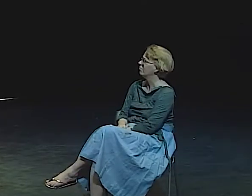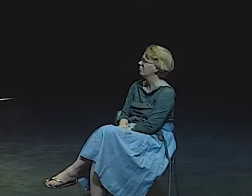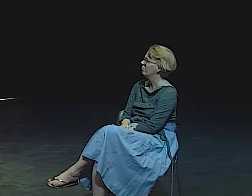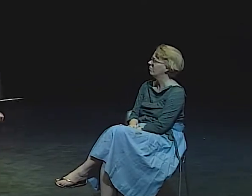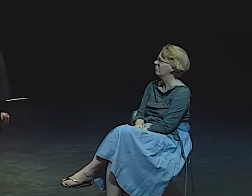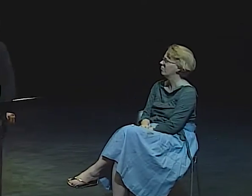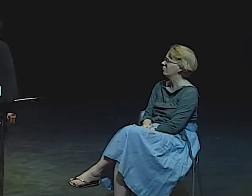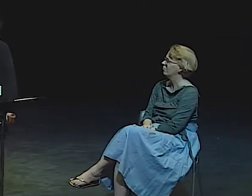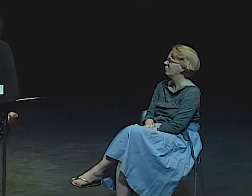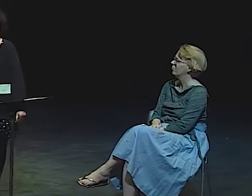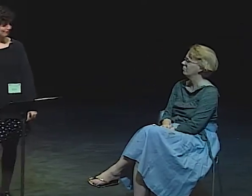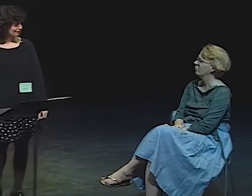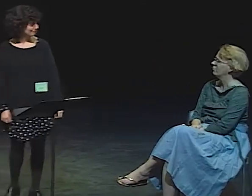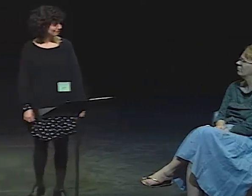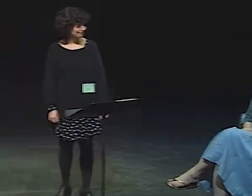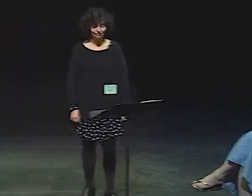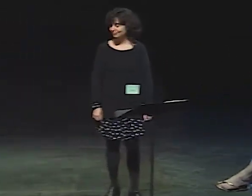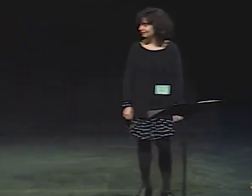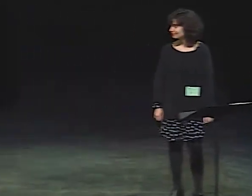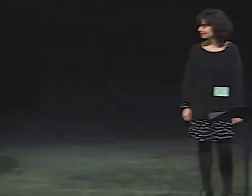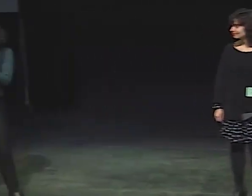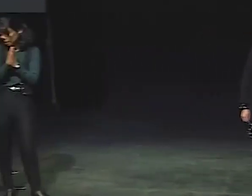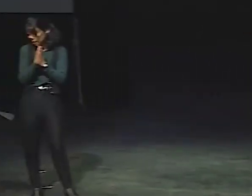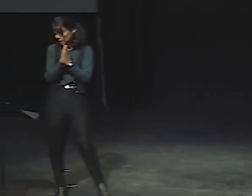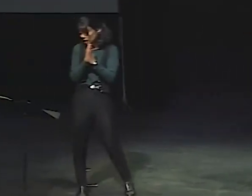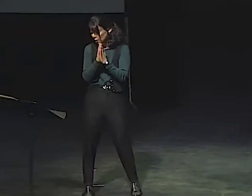I'M LIBERATED WHEN I BECOME SOMEONE ELSE.